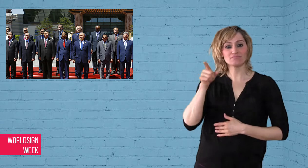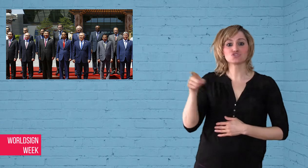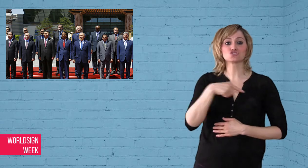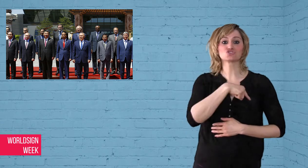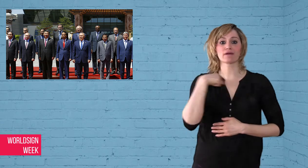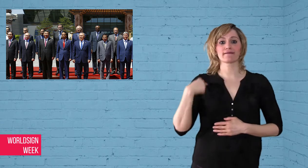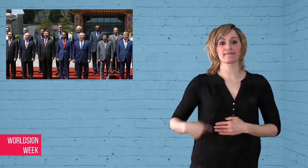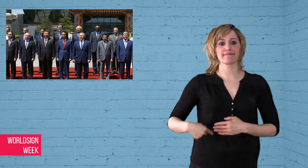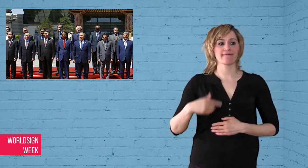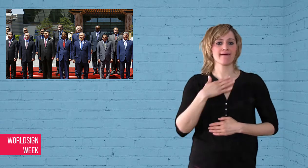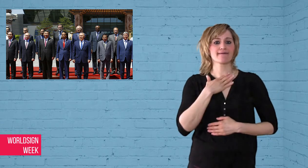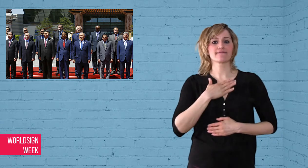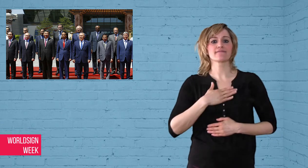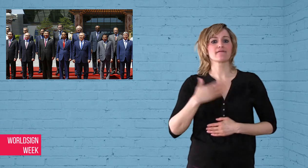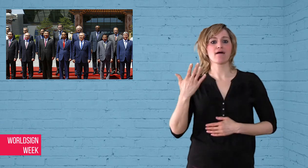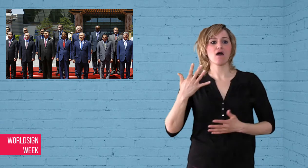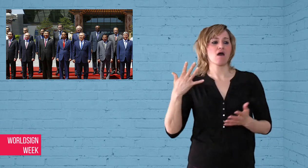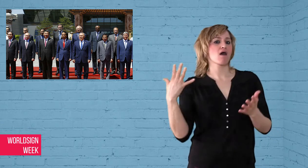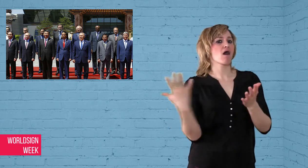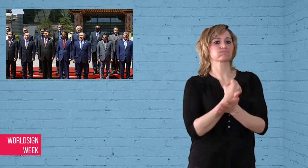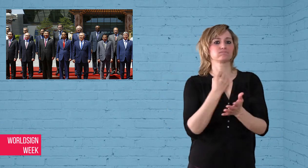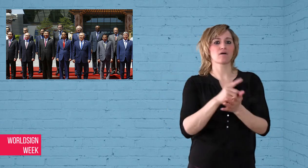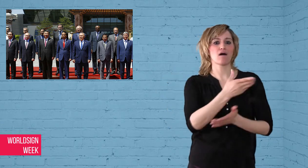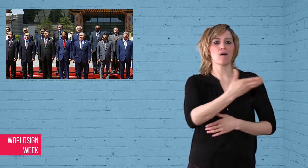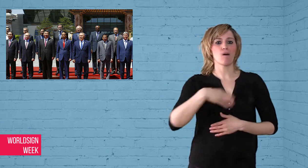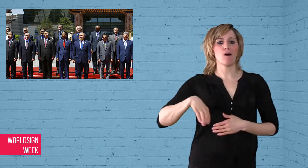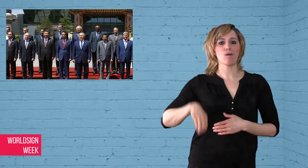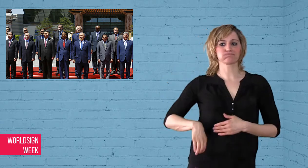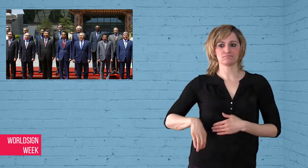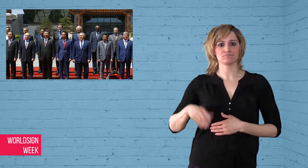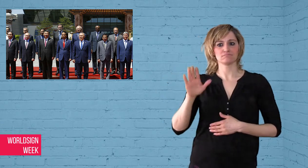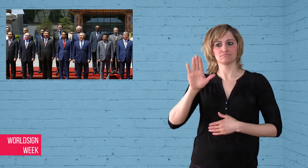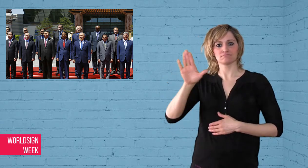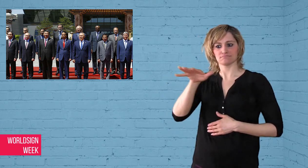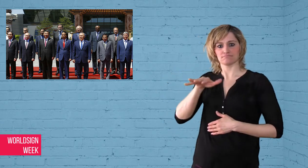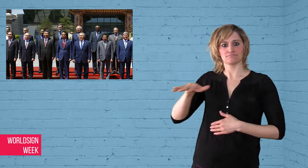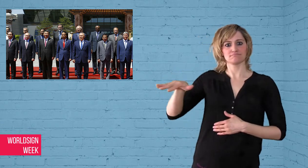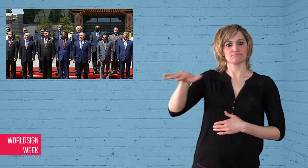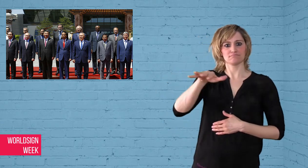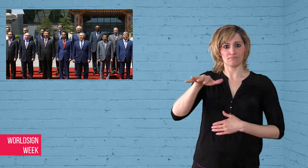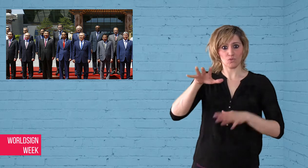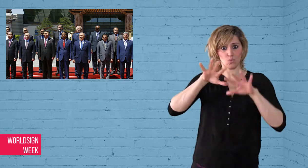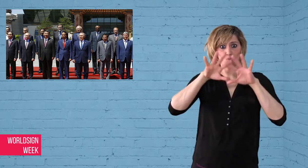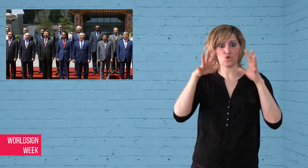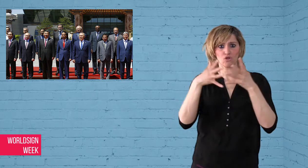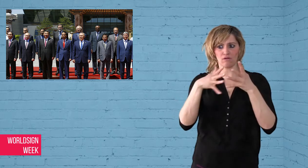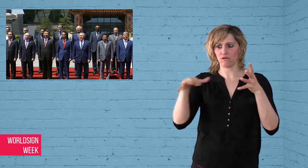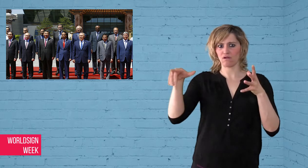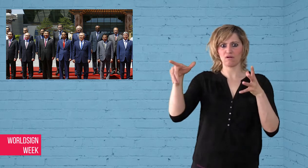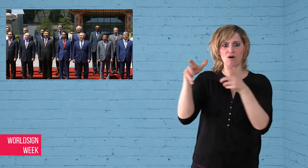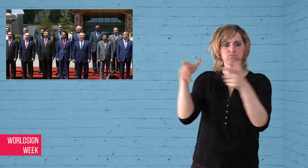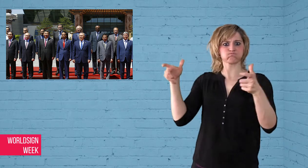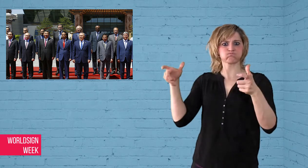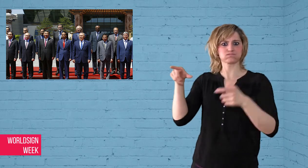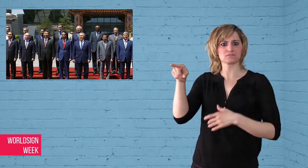that the project would be open to all,